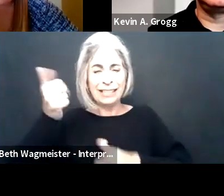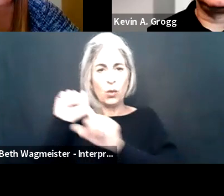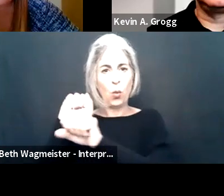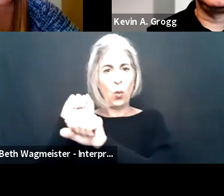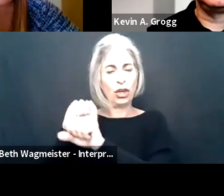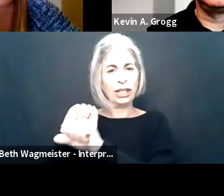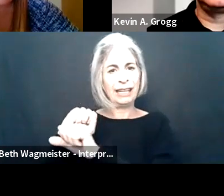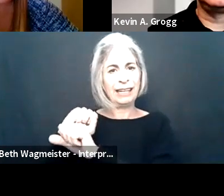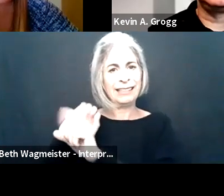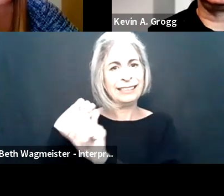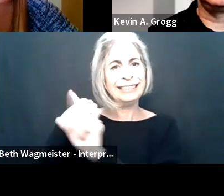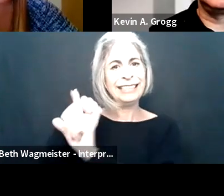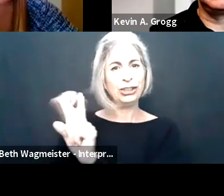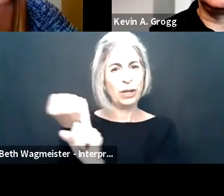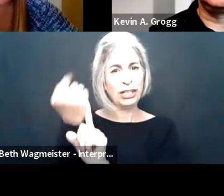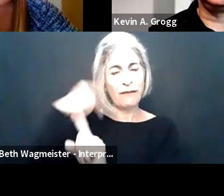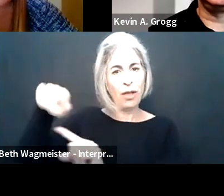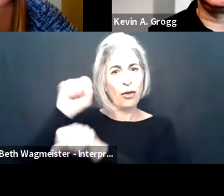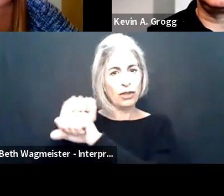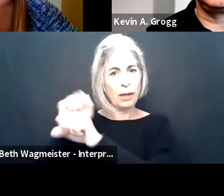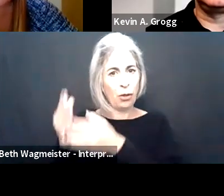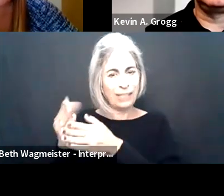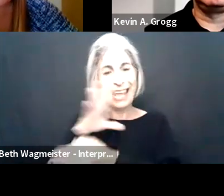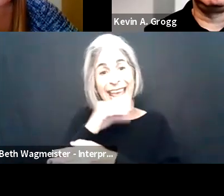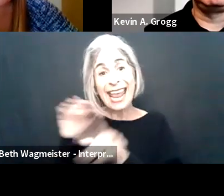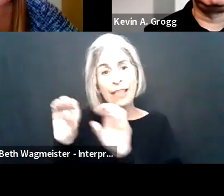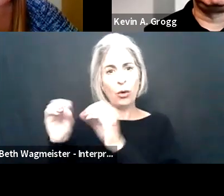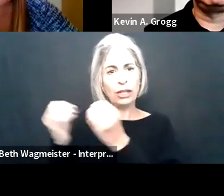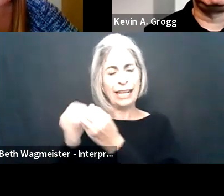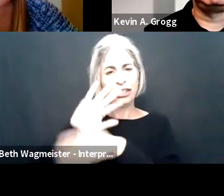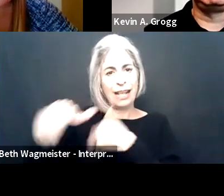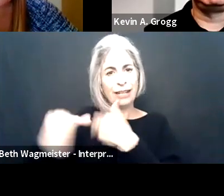We'll really need to tease out what's the most effective working situation for